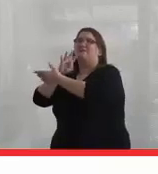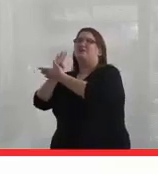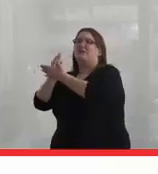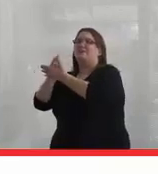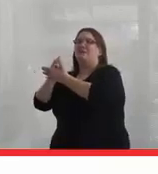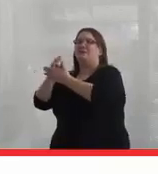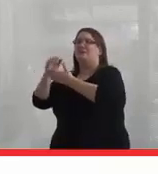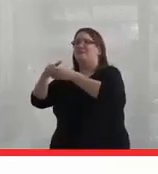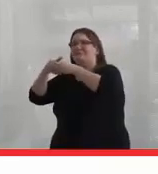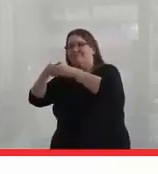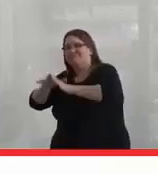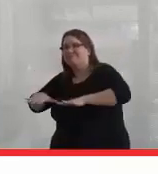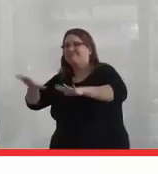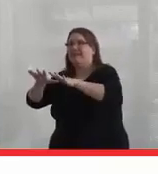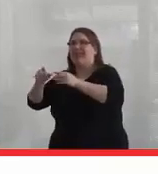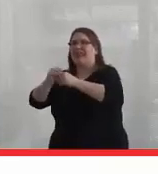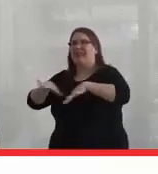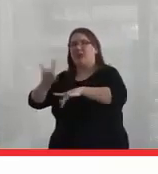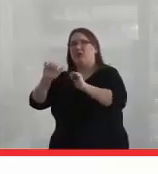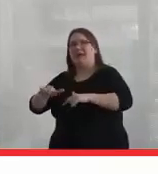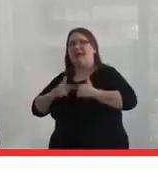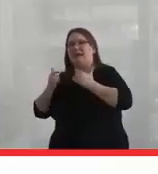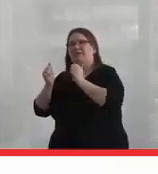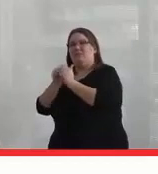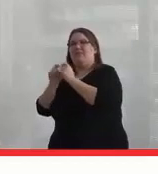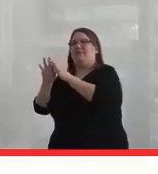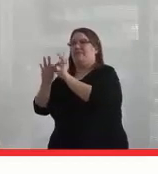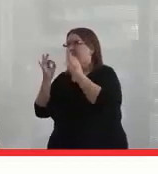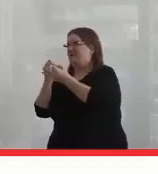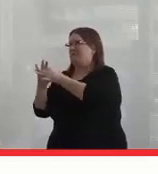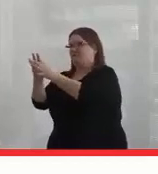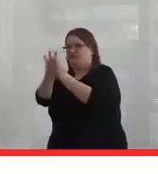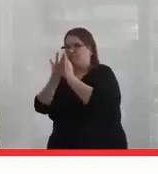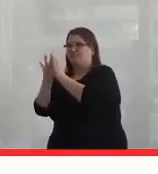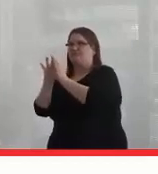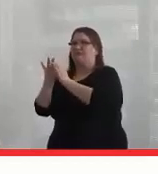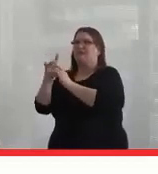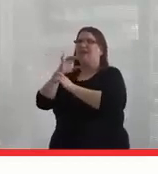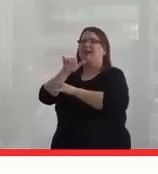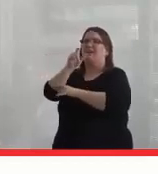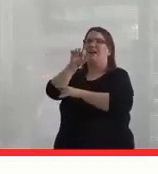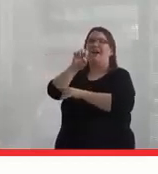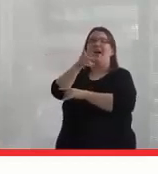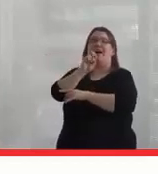land, language, and kinship. And my colleague, Ellen Gabriel, who will be here next week,